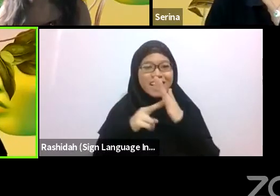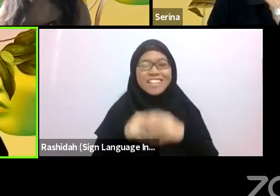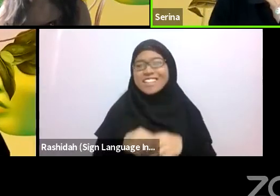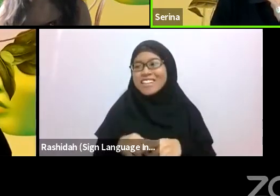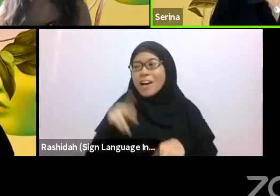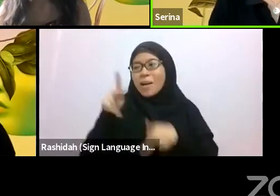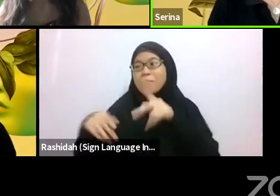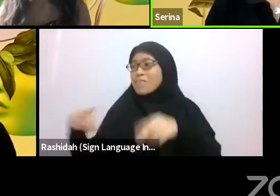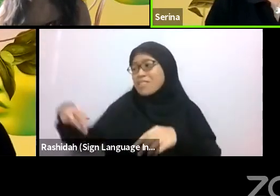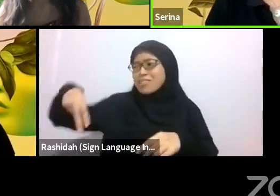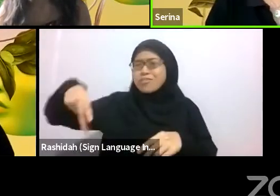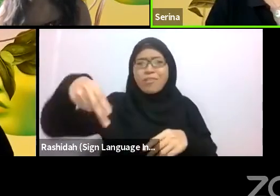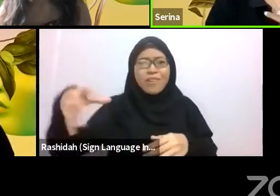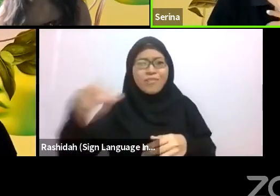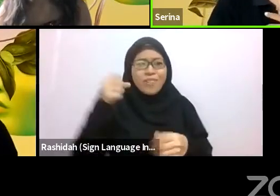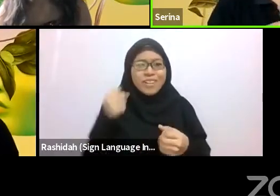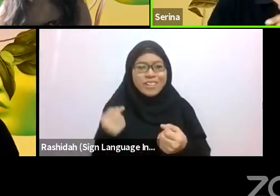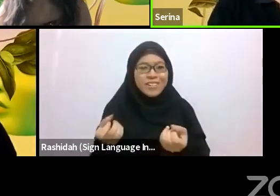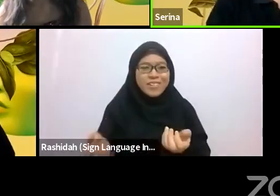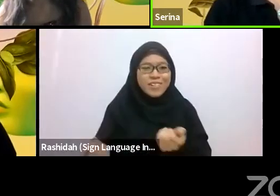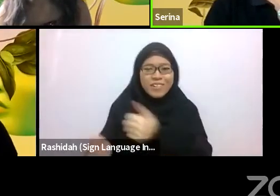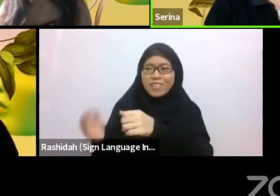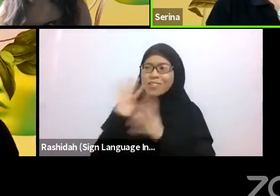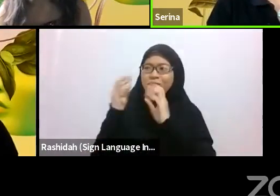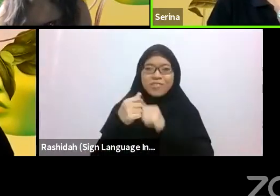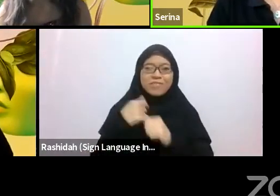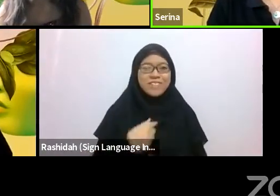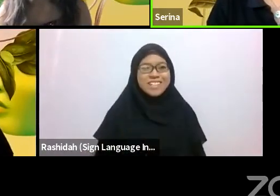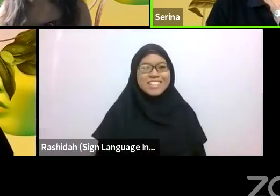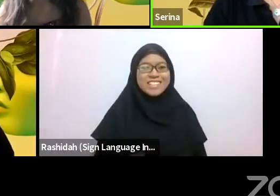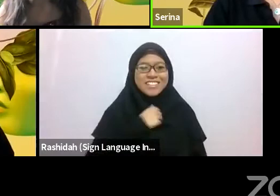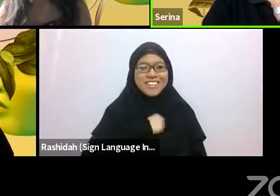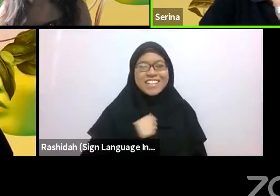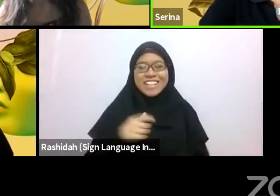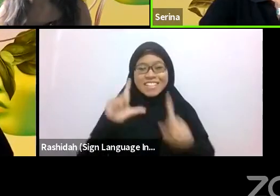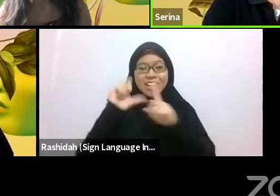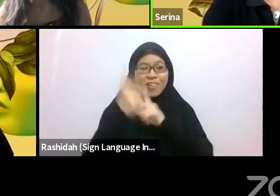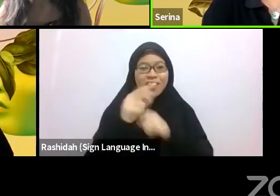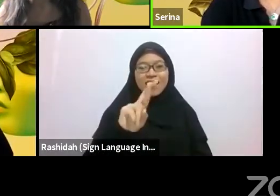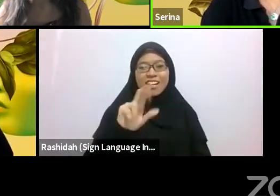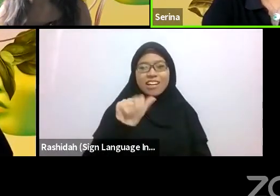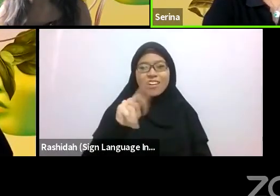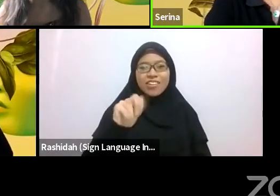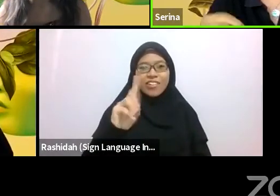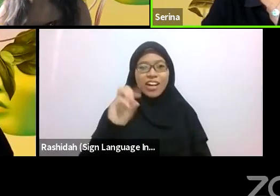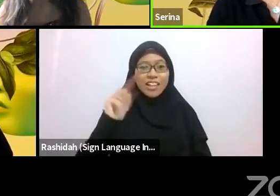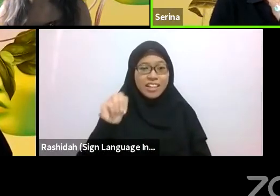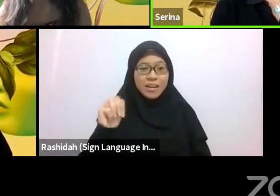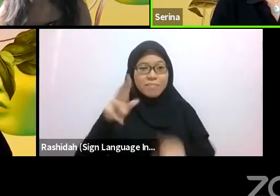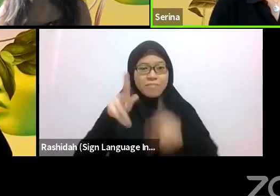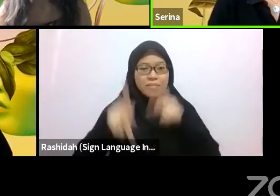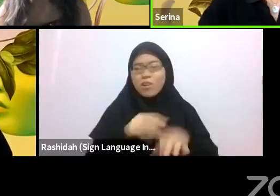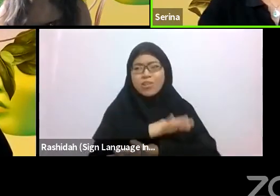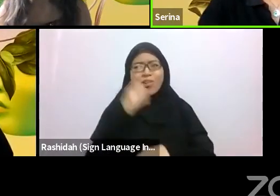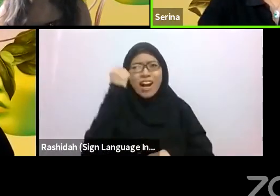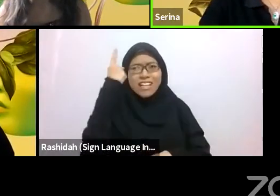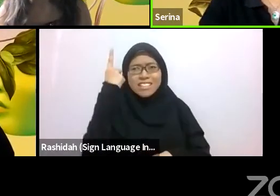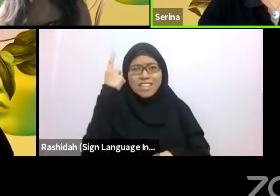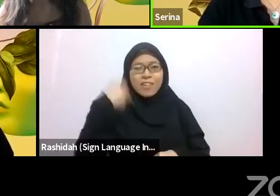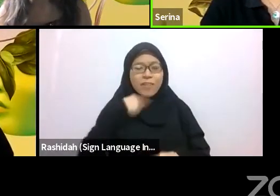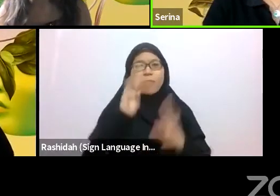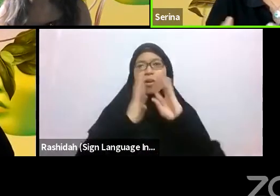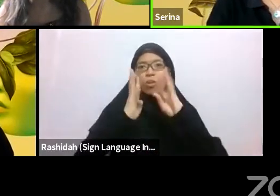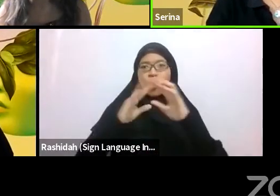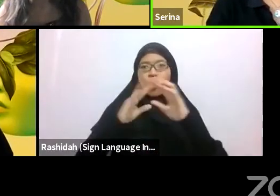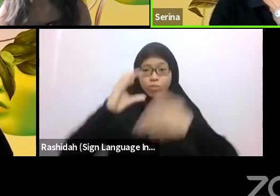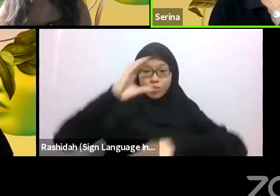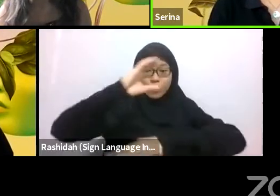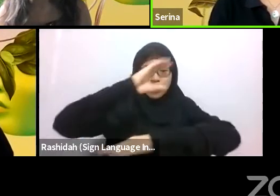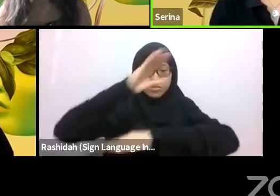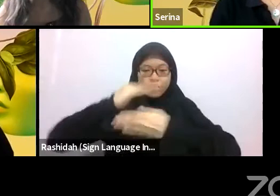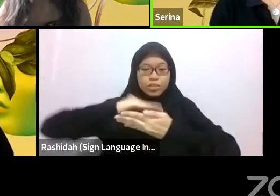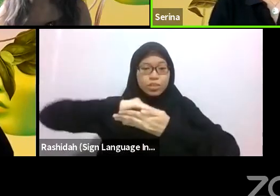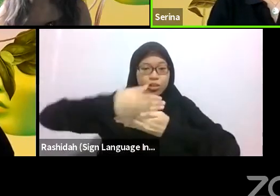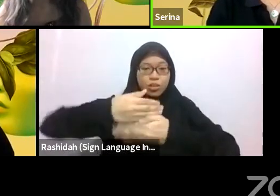Oh my god! Okay so this is the random local people who don’t understand that when you’re talking to a computer you’re actually engaging with other people beyond the village.